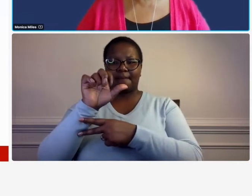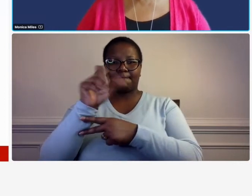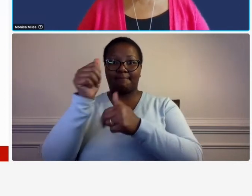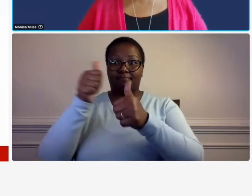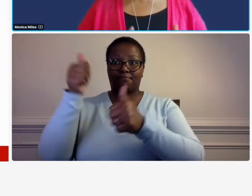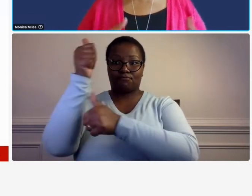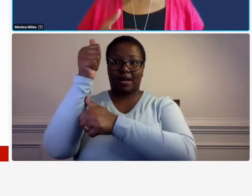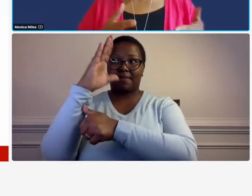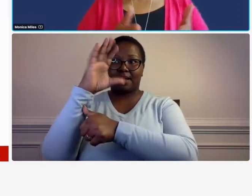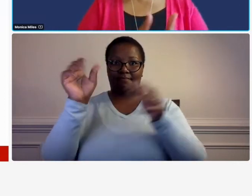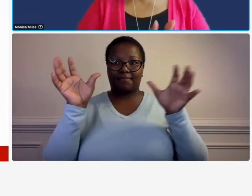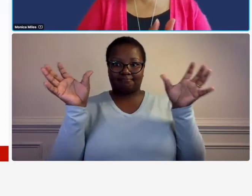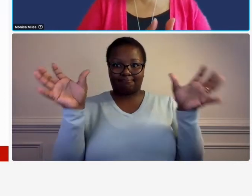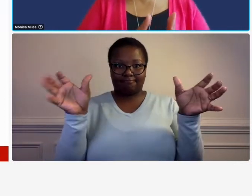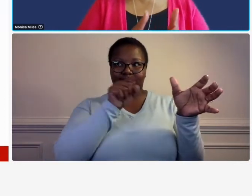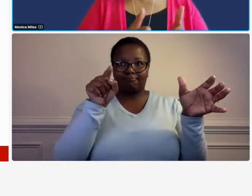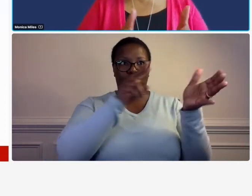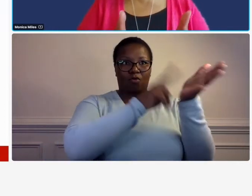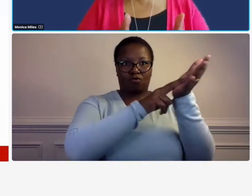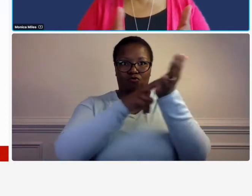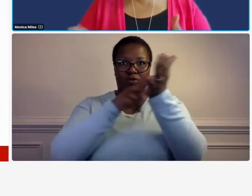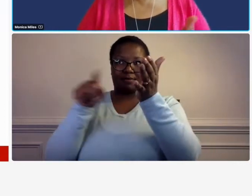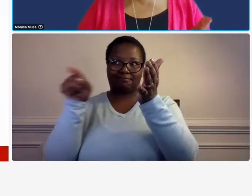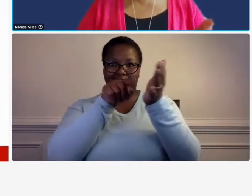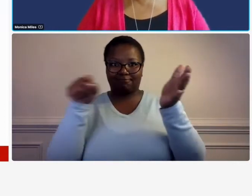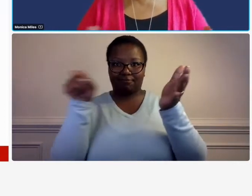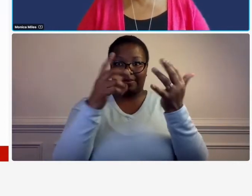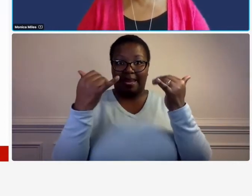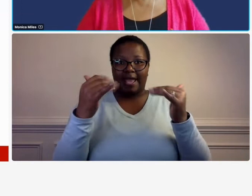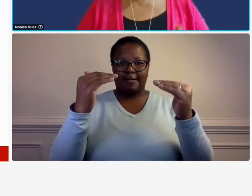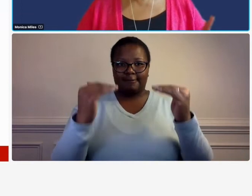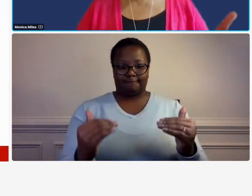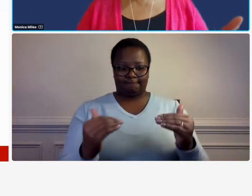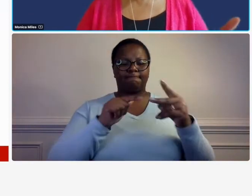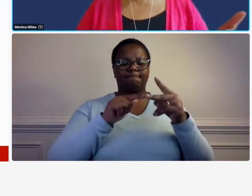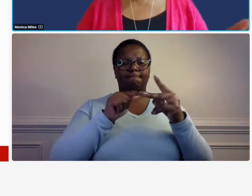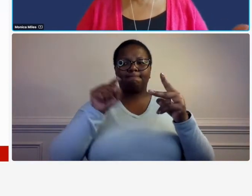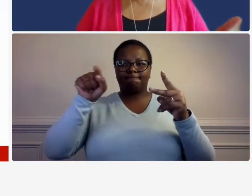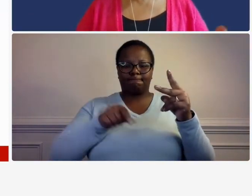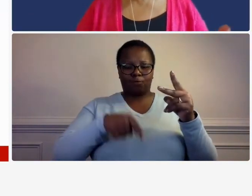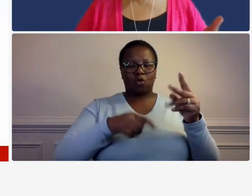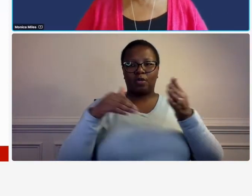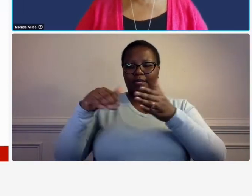so in this particular contract that i pulled for today um it's it was section i dot seven